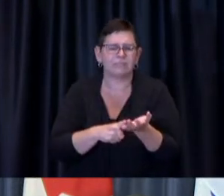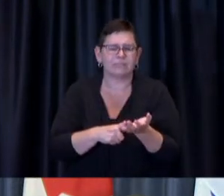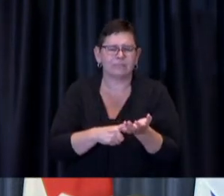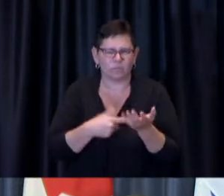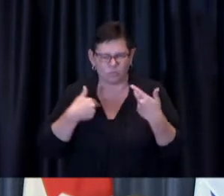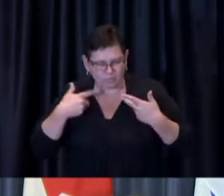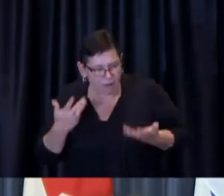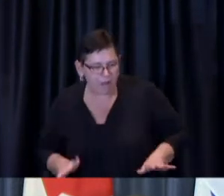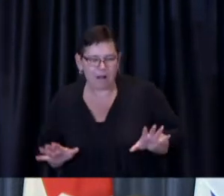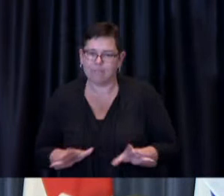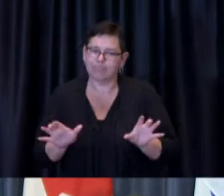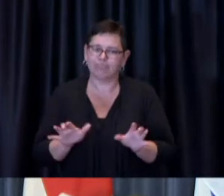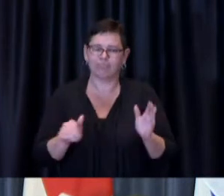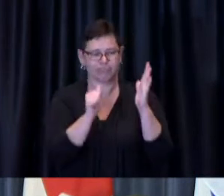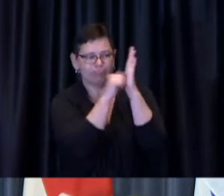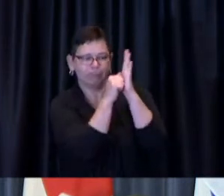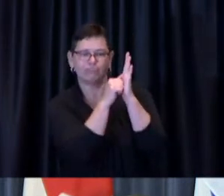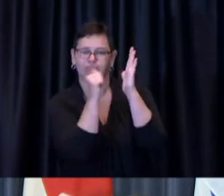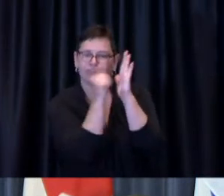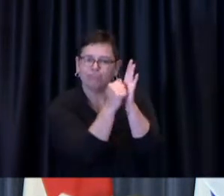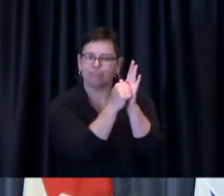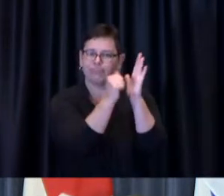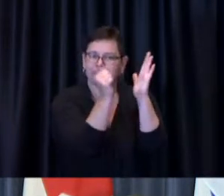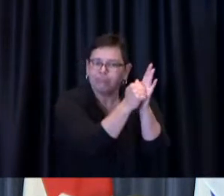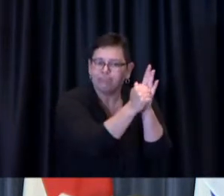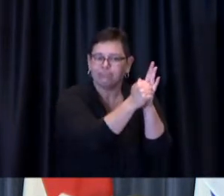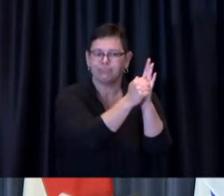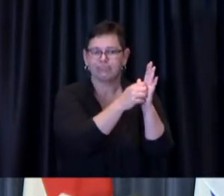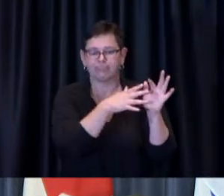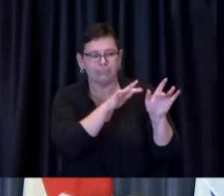neighbourhoods finding out from people what it is that's keeping them from getting vaccinated